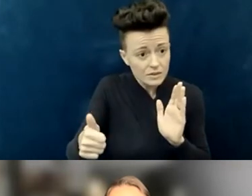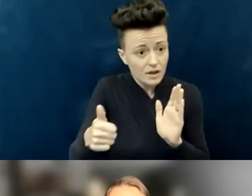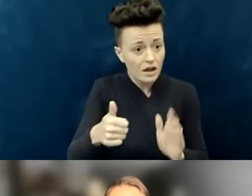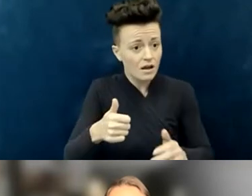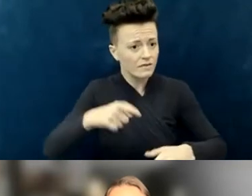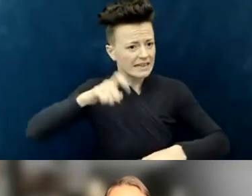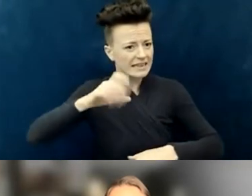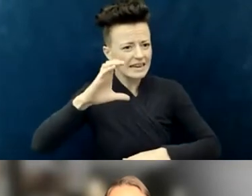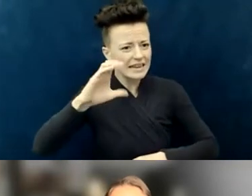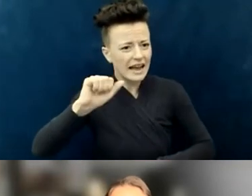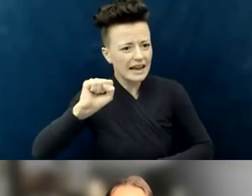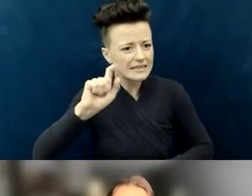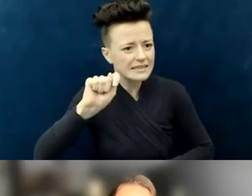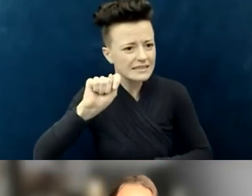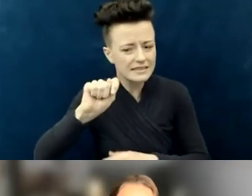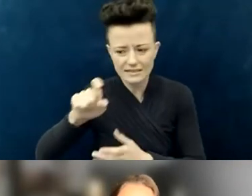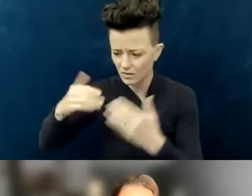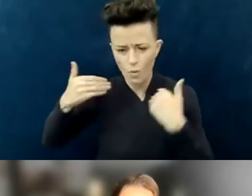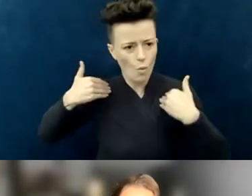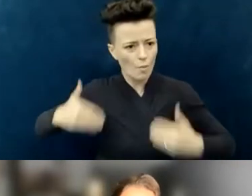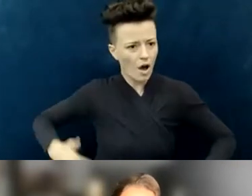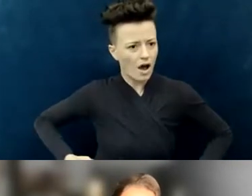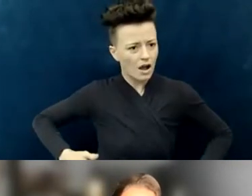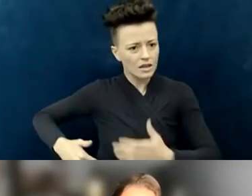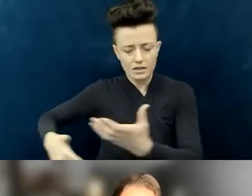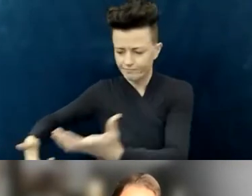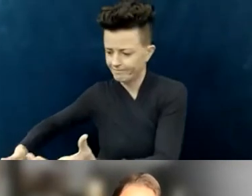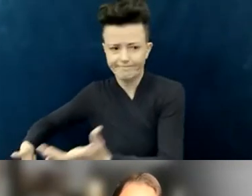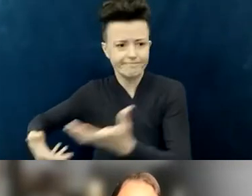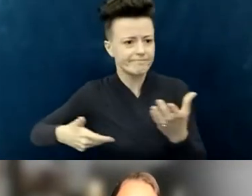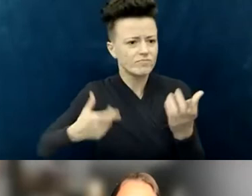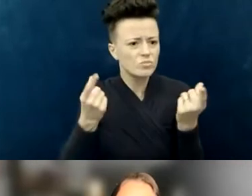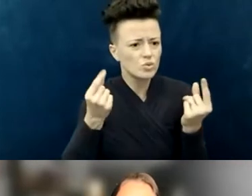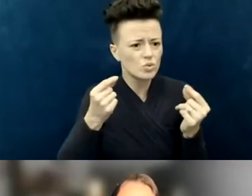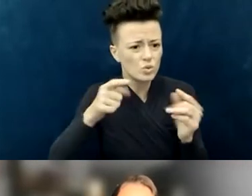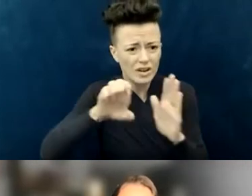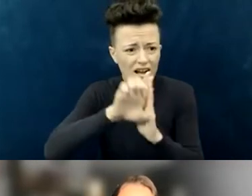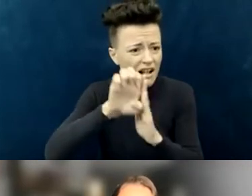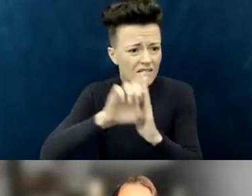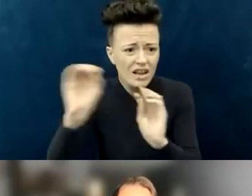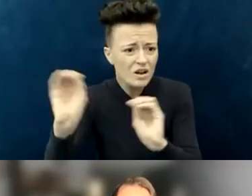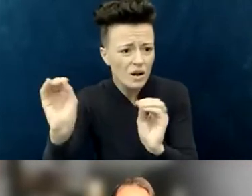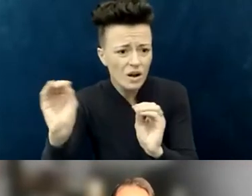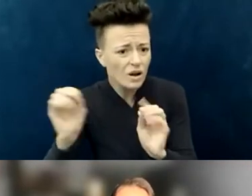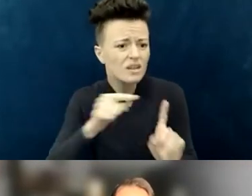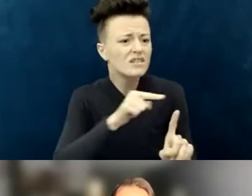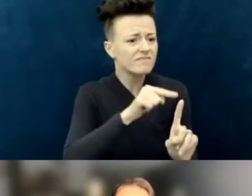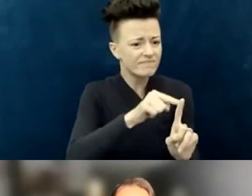for a whole year because that was how… and she was a faithful participant